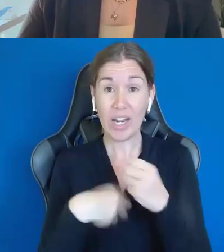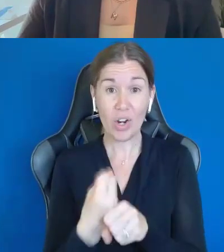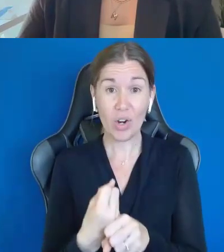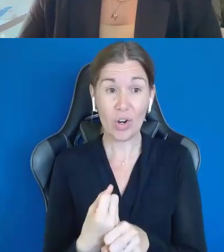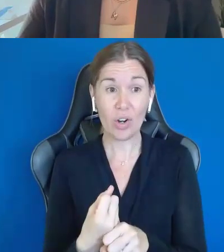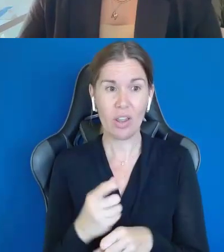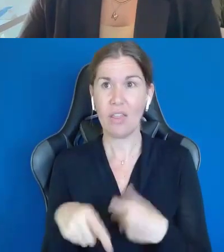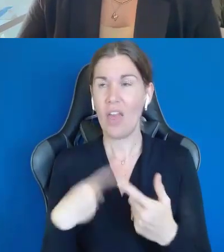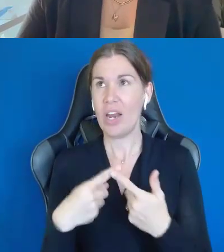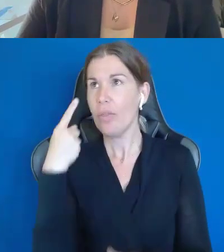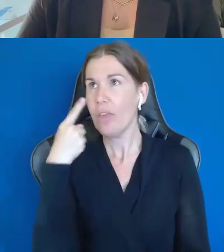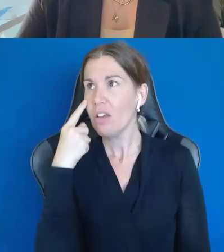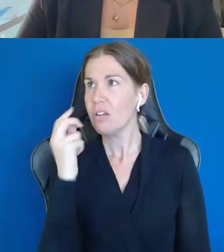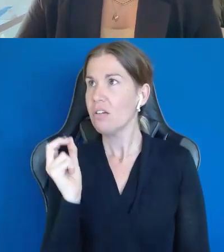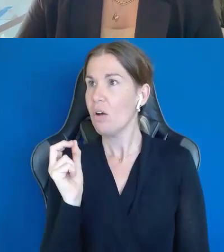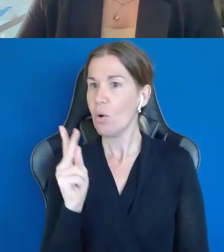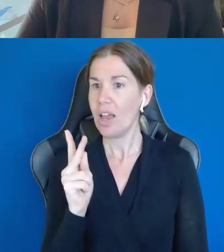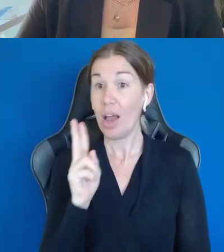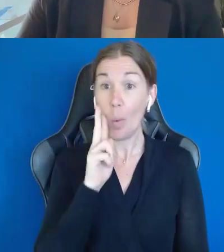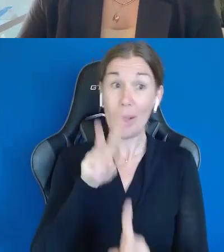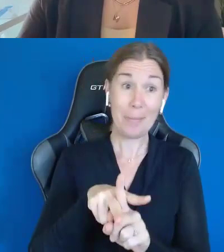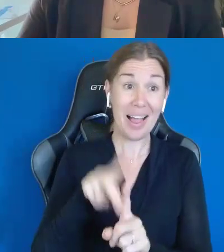think, oh, I'm going to apply for this job.